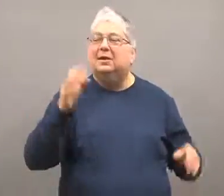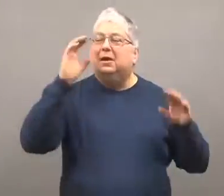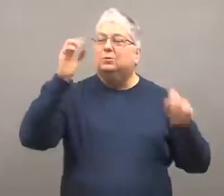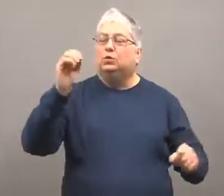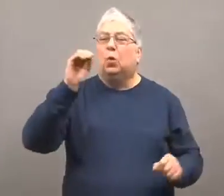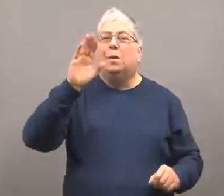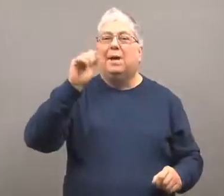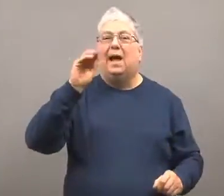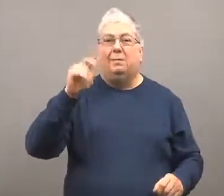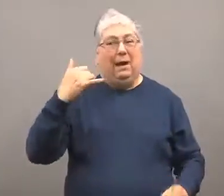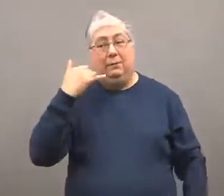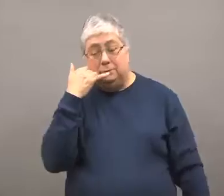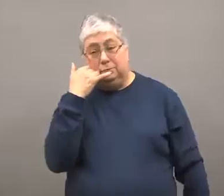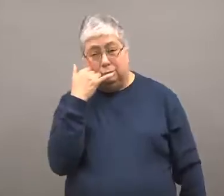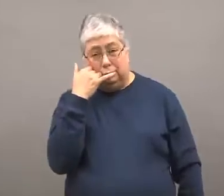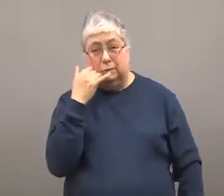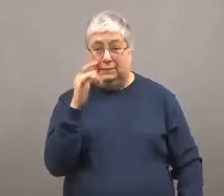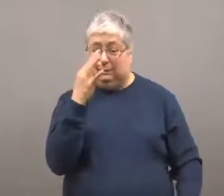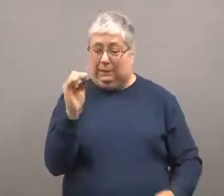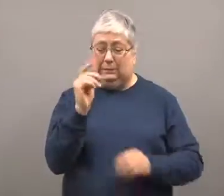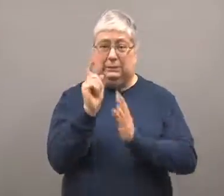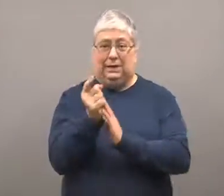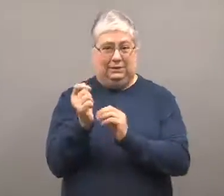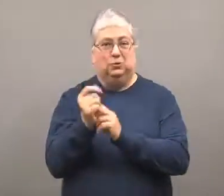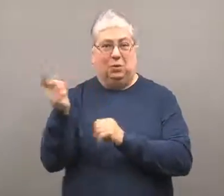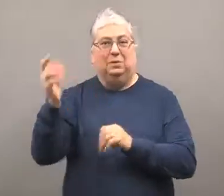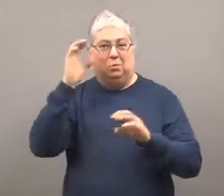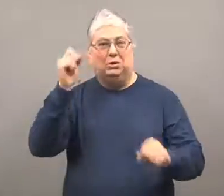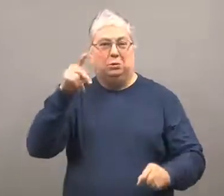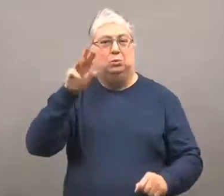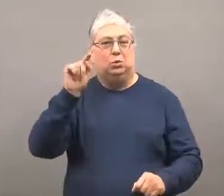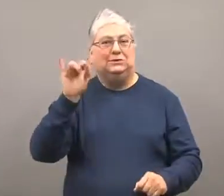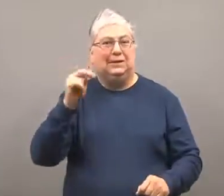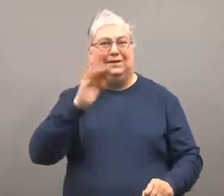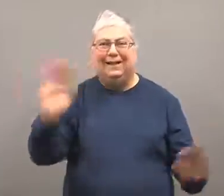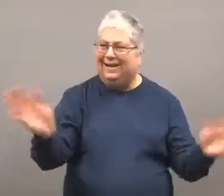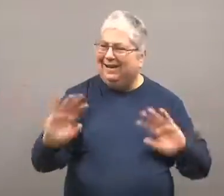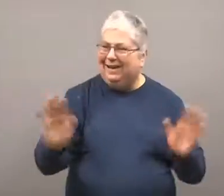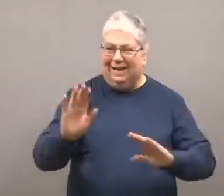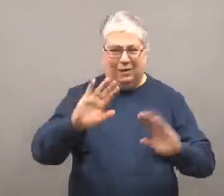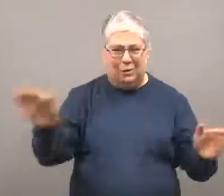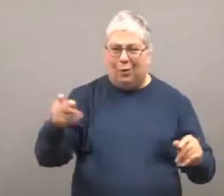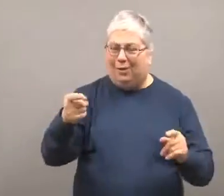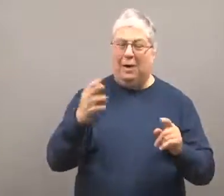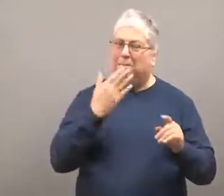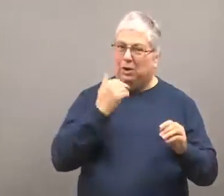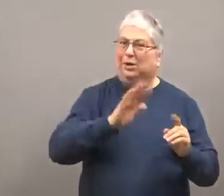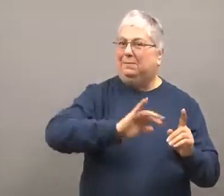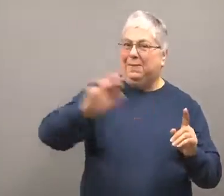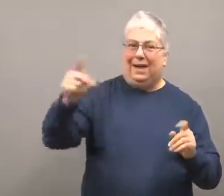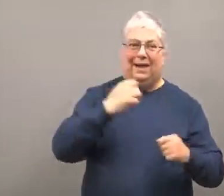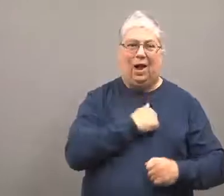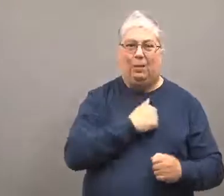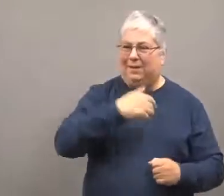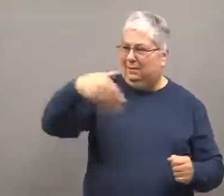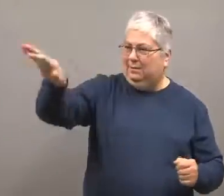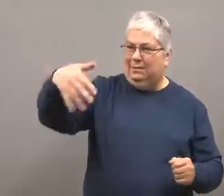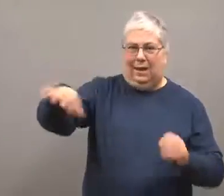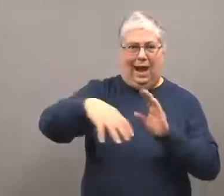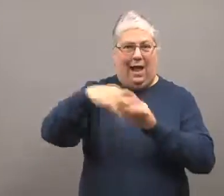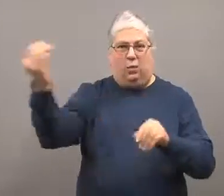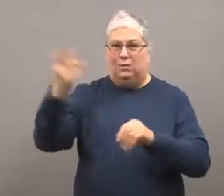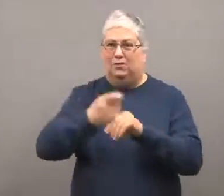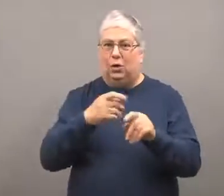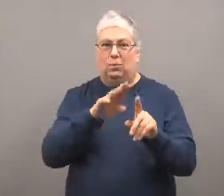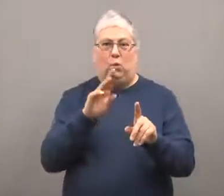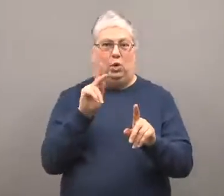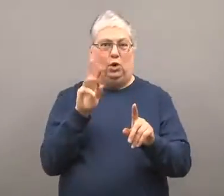Obama spent 90 minutes on the phone with Putin.